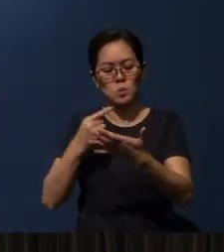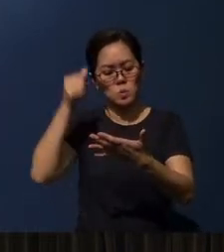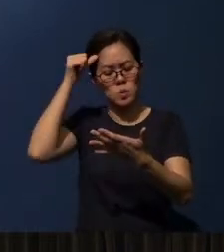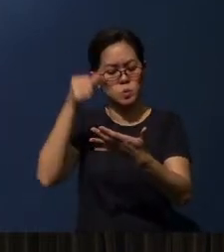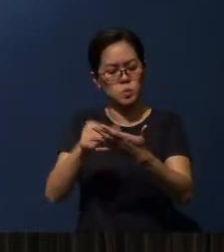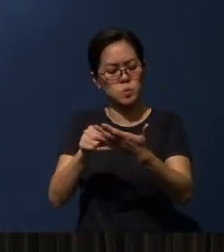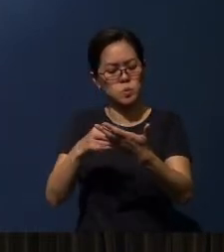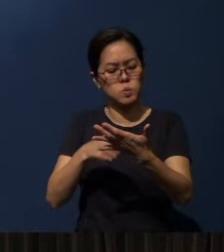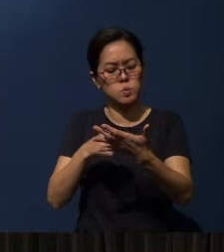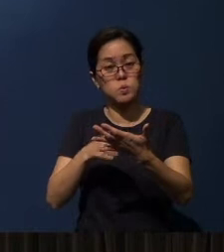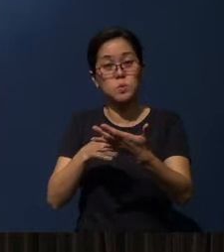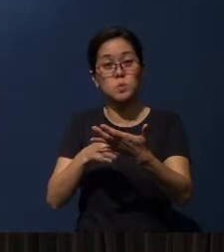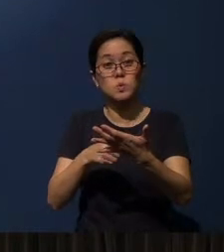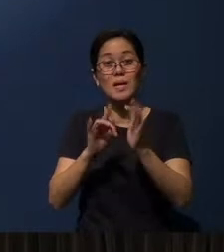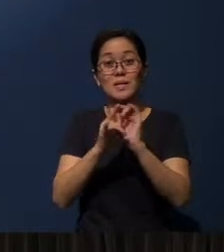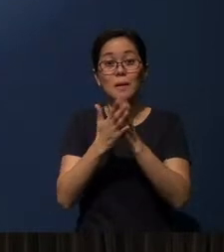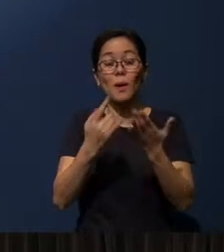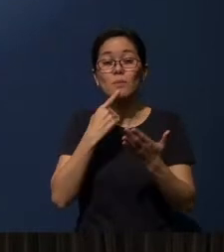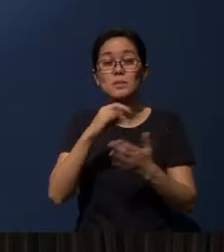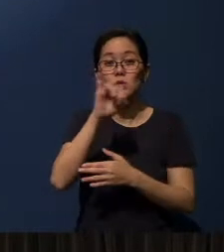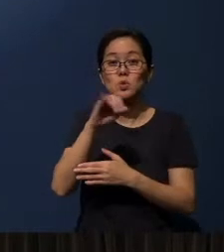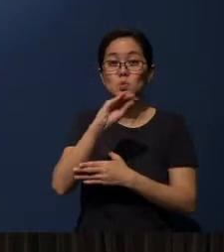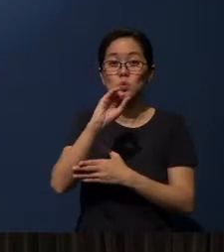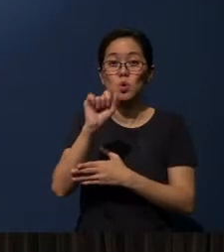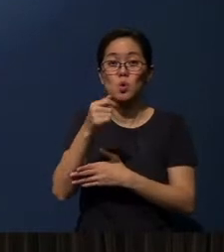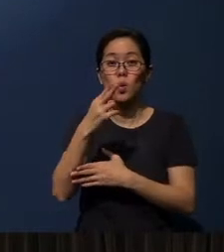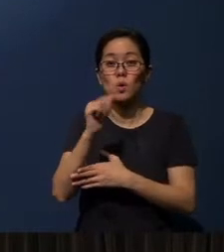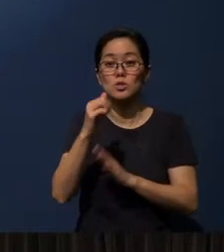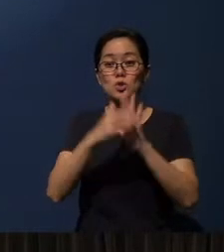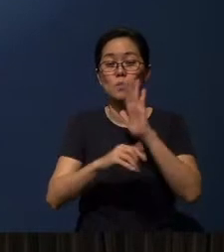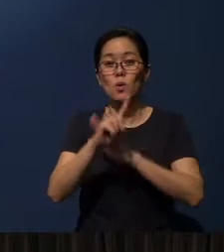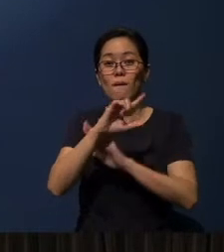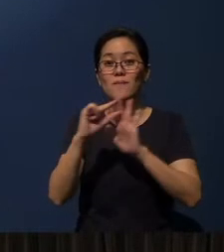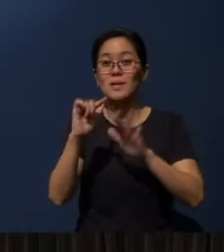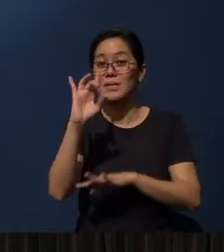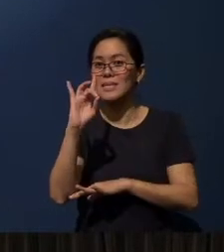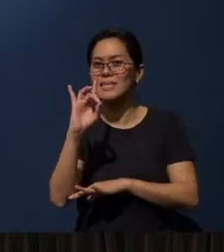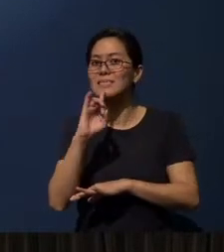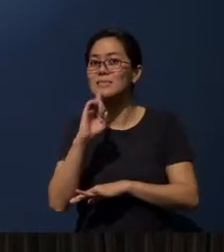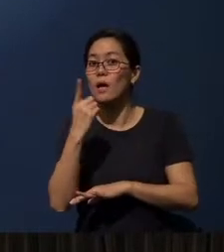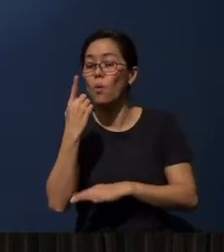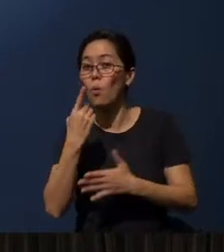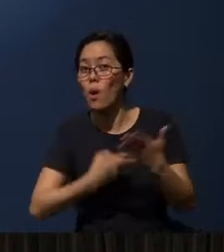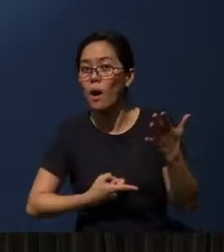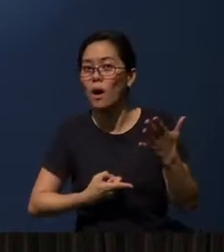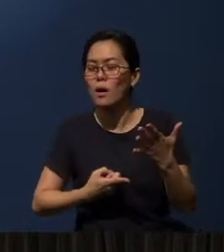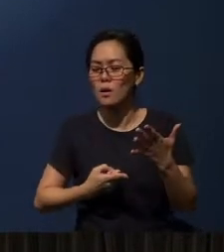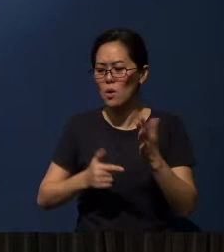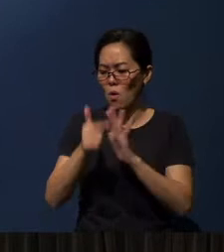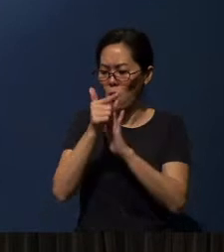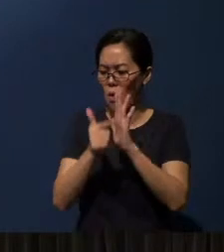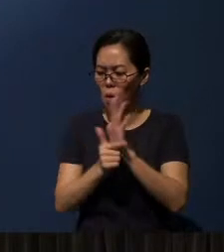The Bible says in Joshua 1 : 8, “Keep this book of the law always on your